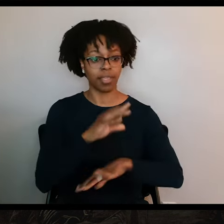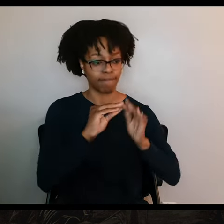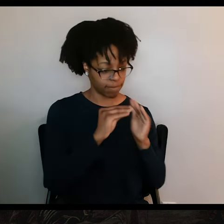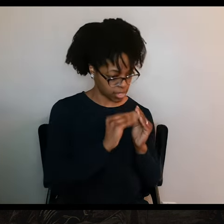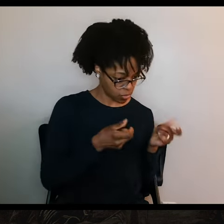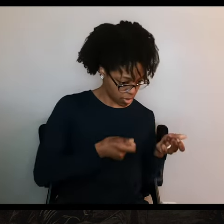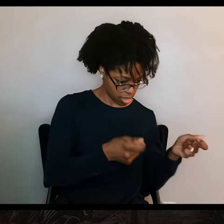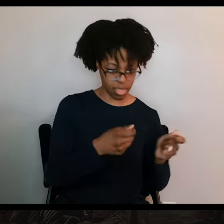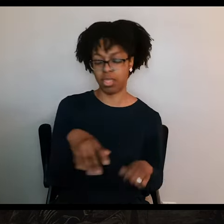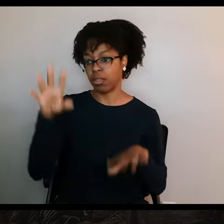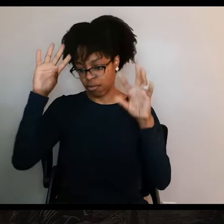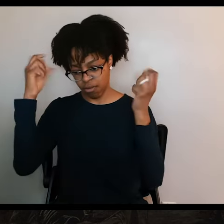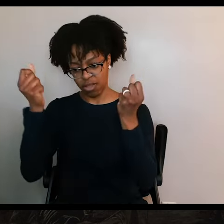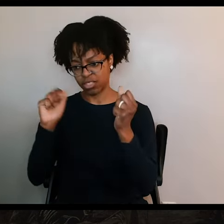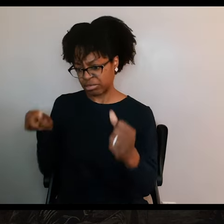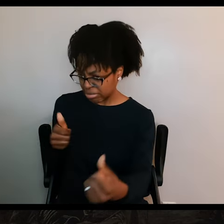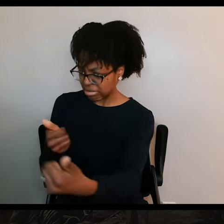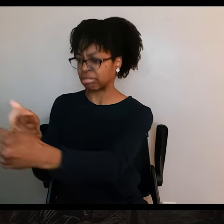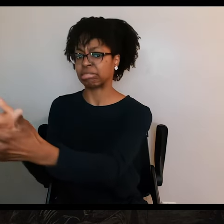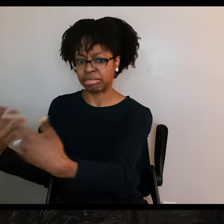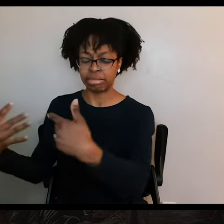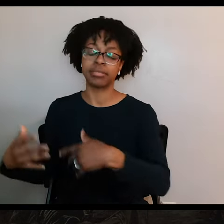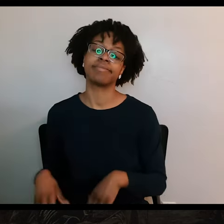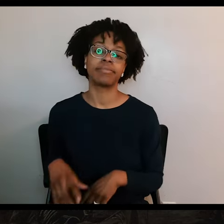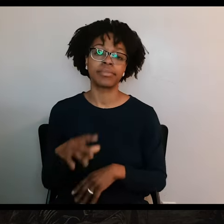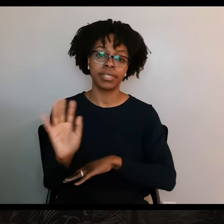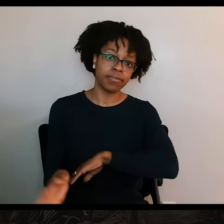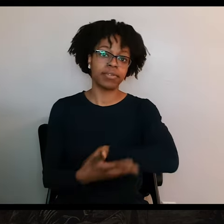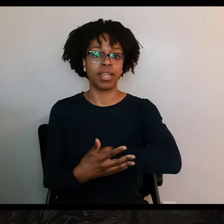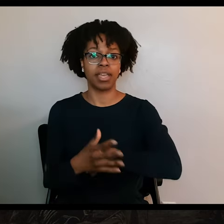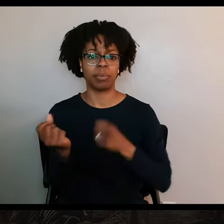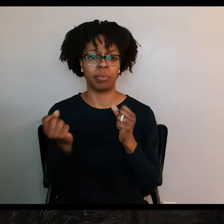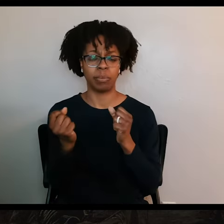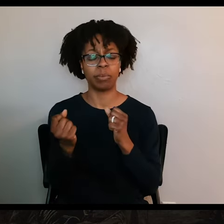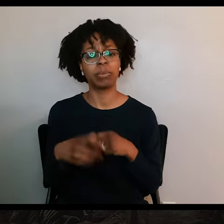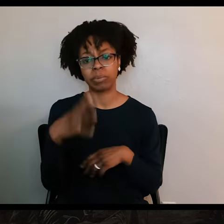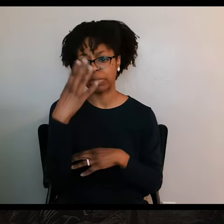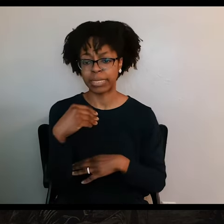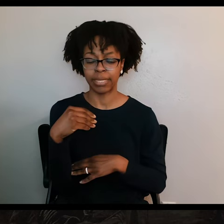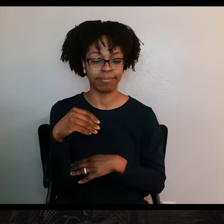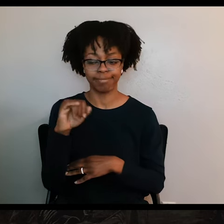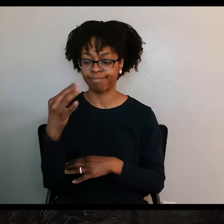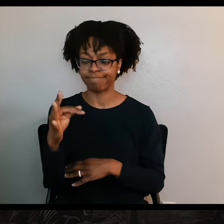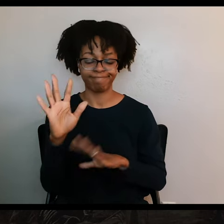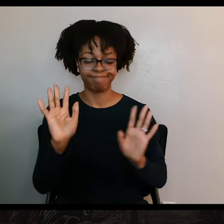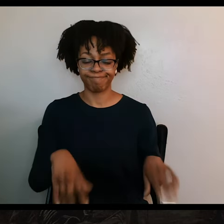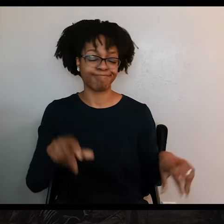of the day fixing the wagon and chasing oxen. So after spending a cold night along the river, Fannin decided to just give up.